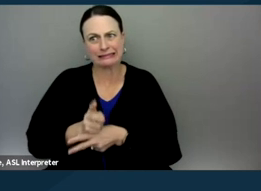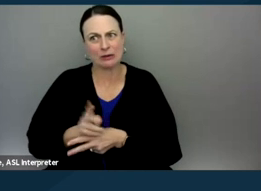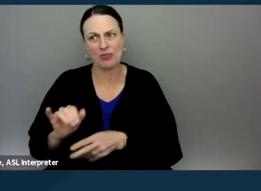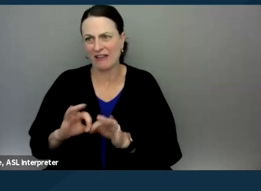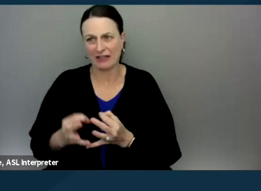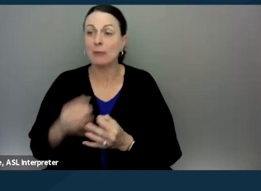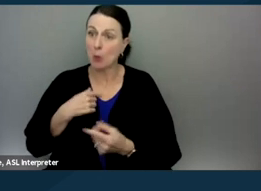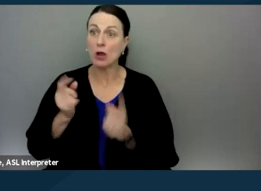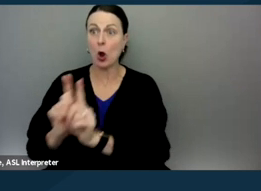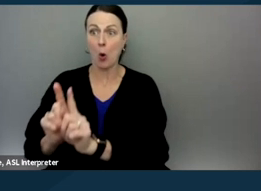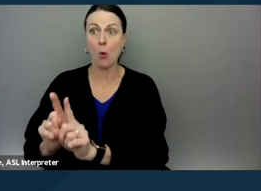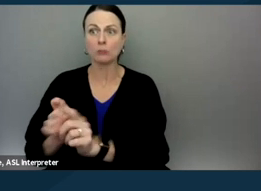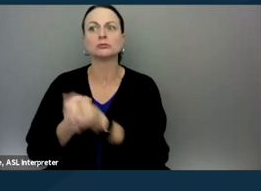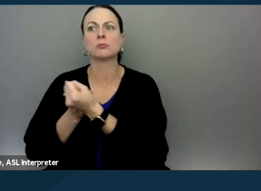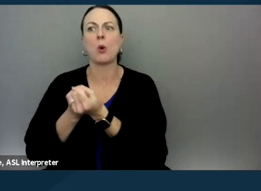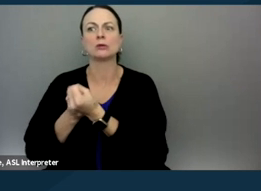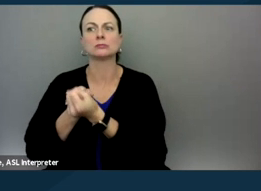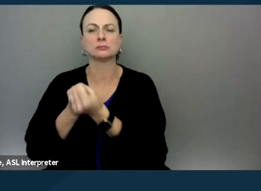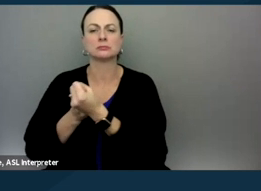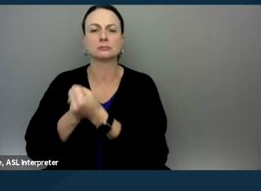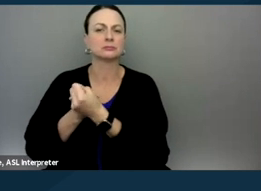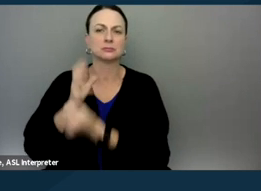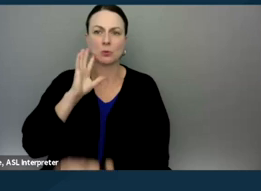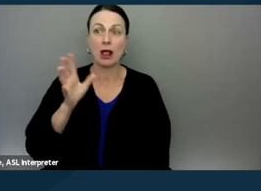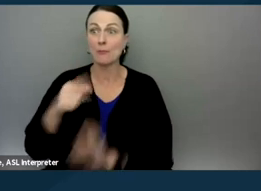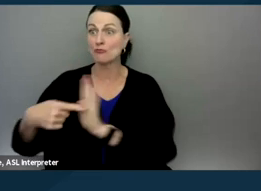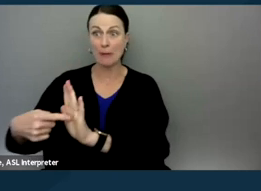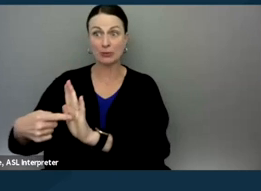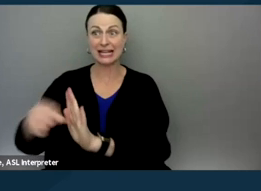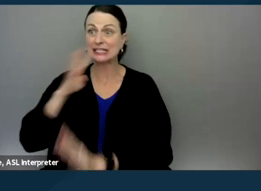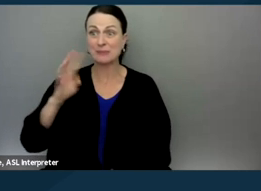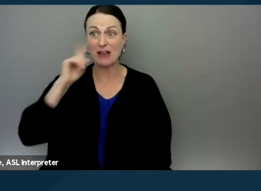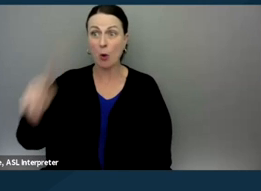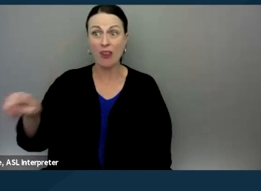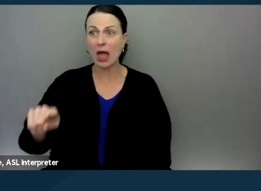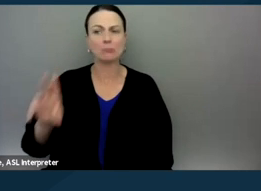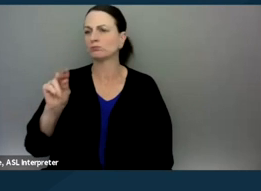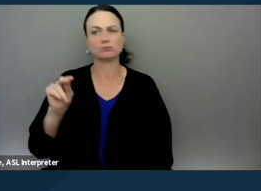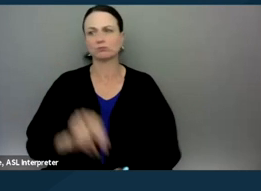but it's as a support. We're not going to represent them. We're not going to speak for them.